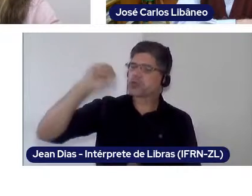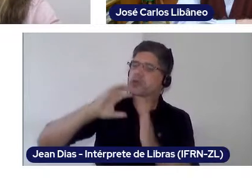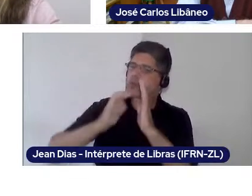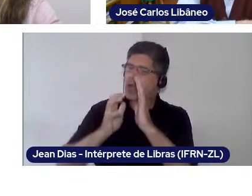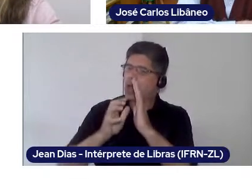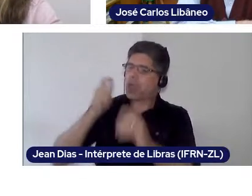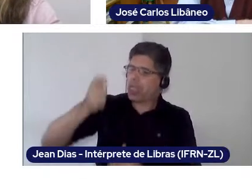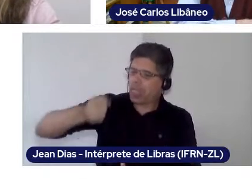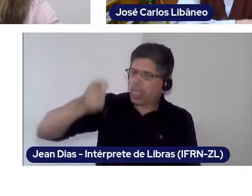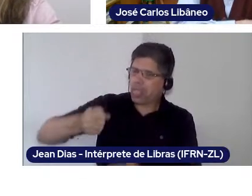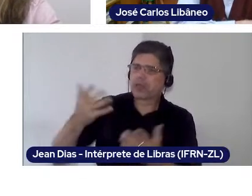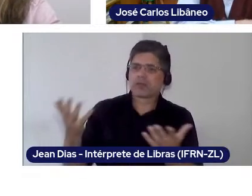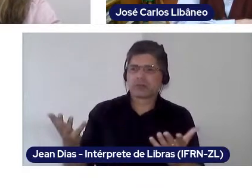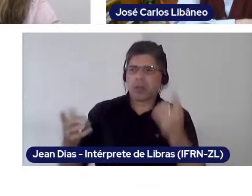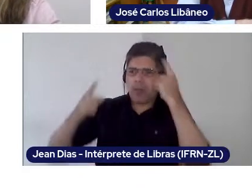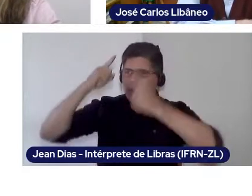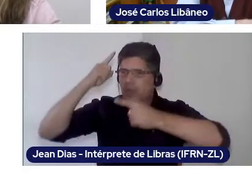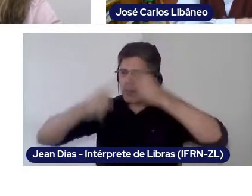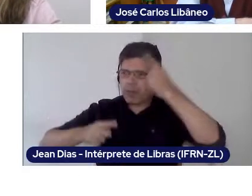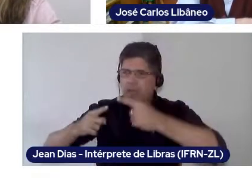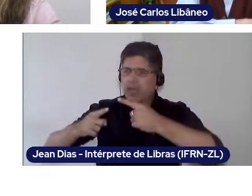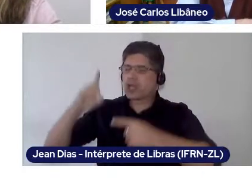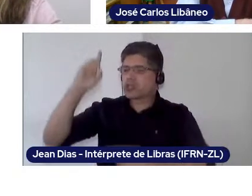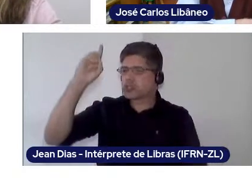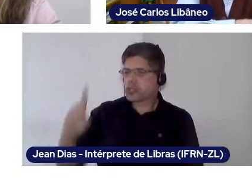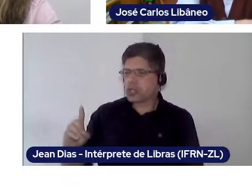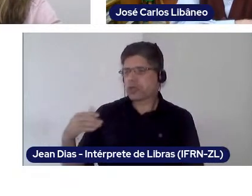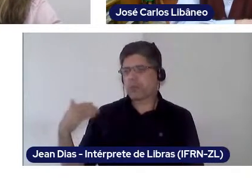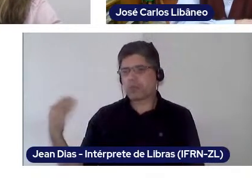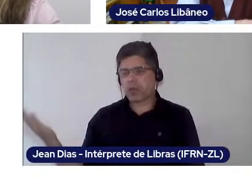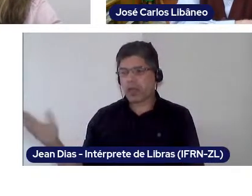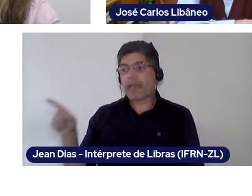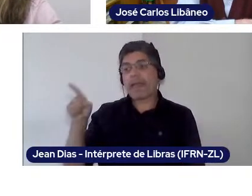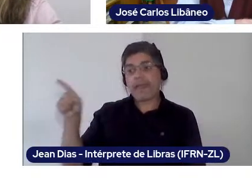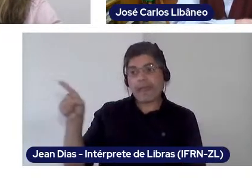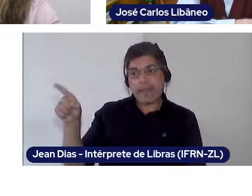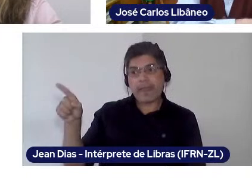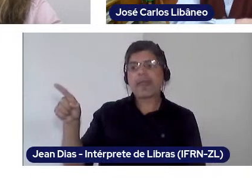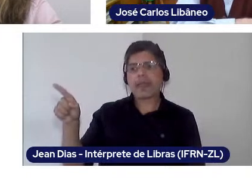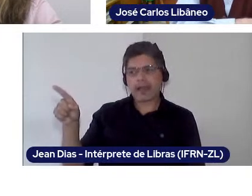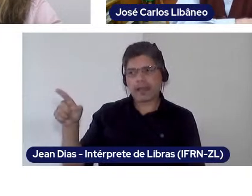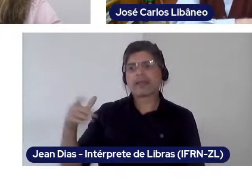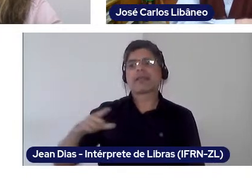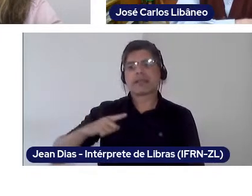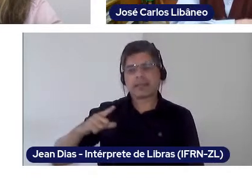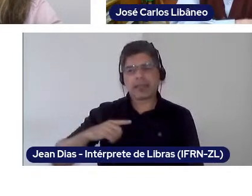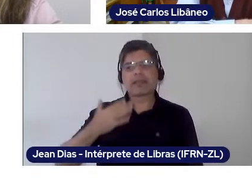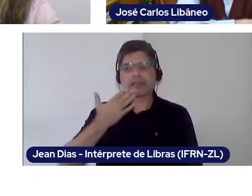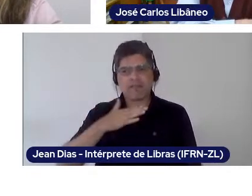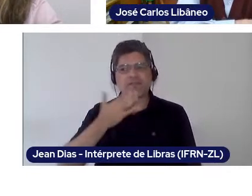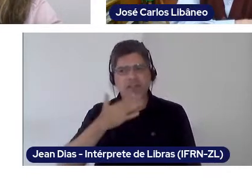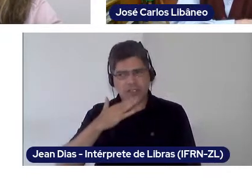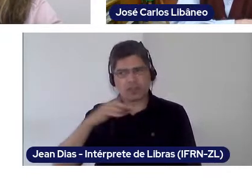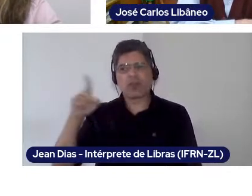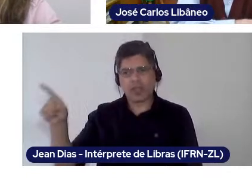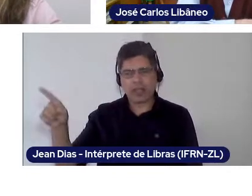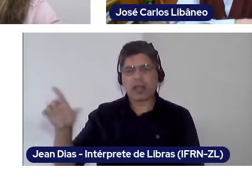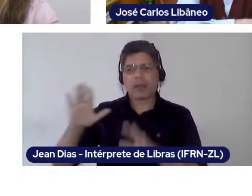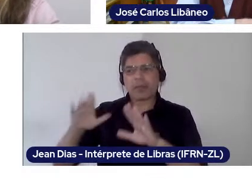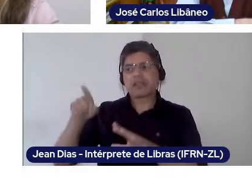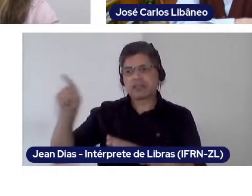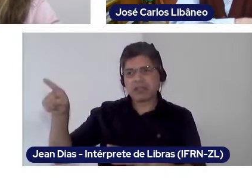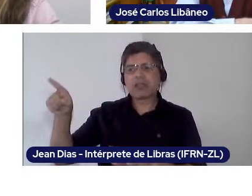You may say anything about Olavo de Carvalho, he had many many flaws, but at that moment he was honest. - He admitted it. - He admitted it, yes.